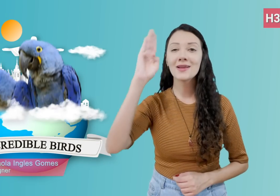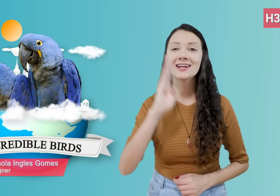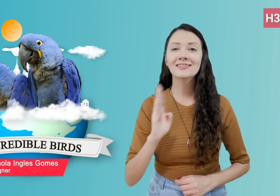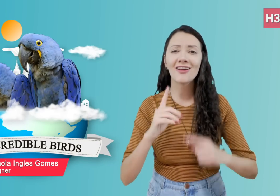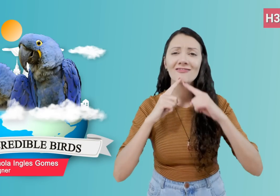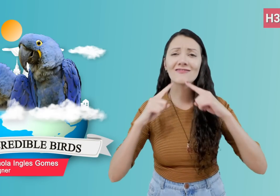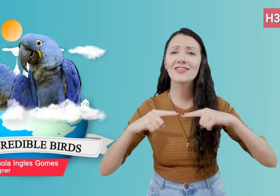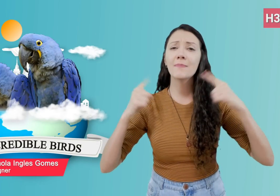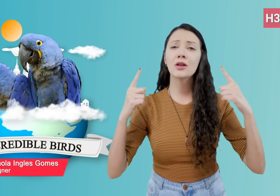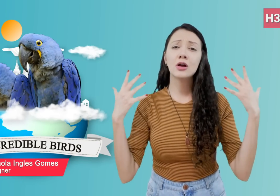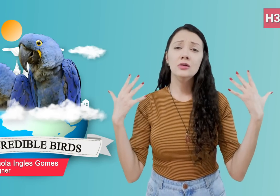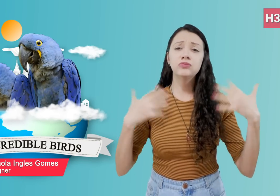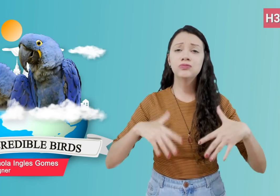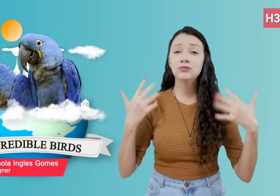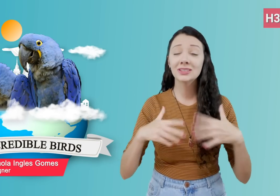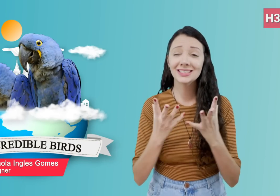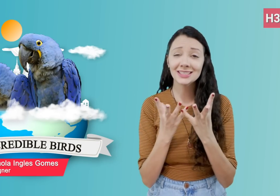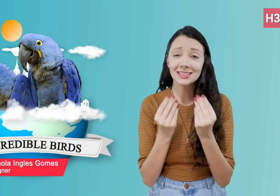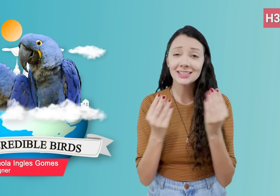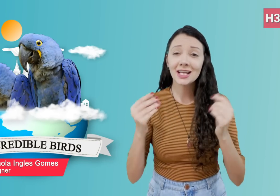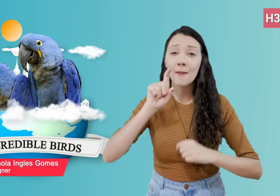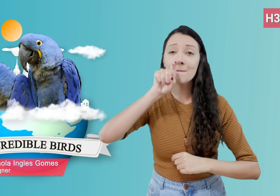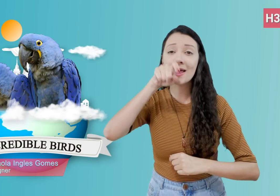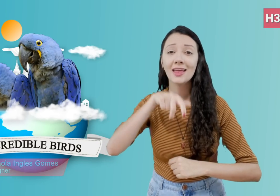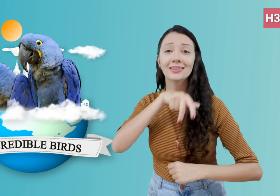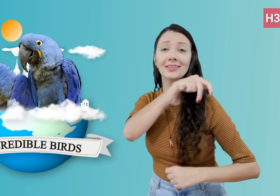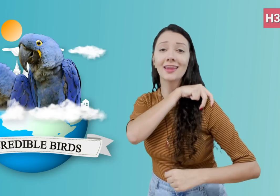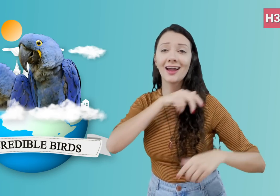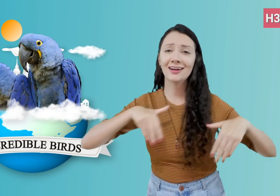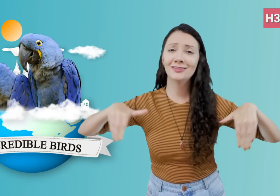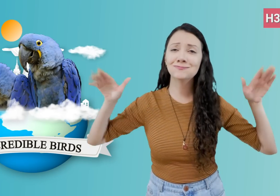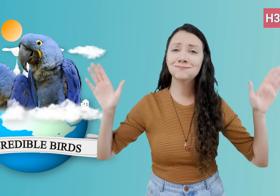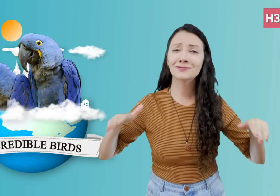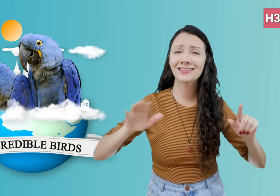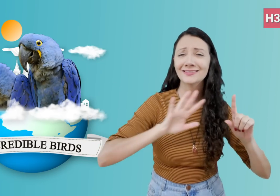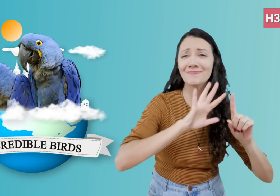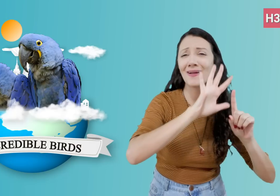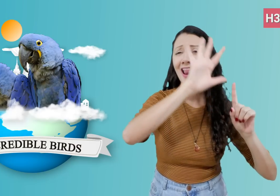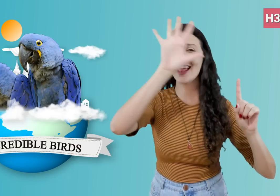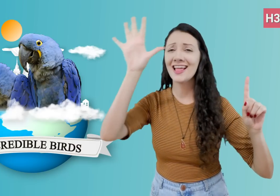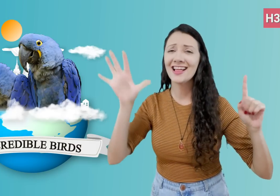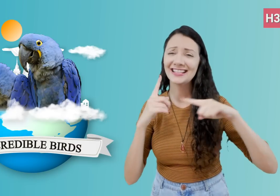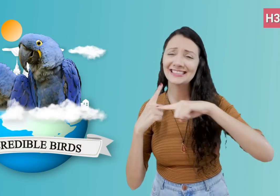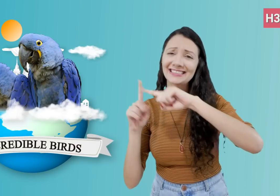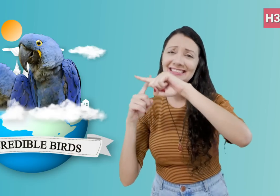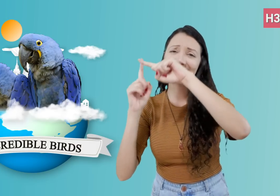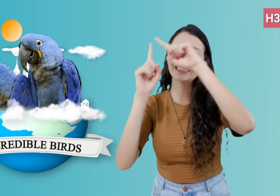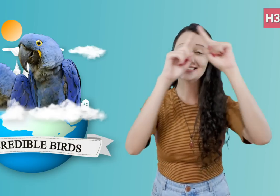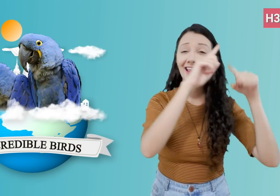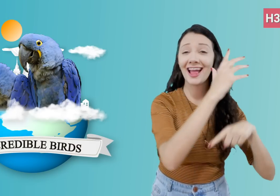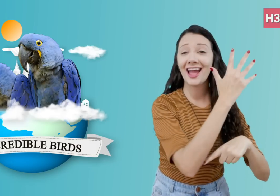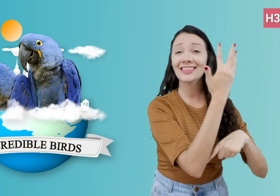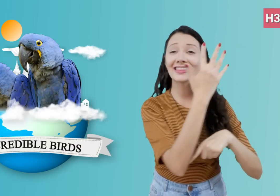Brazil has one of the richest bird diversities in the world because of the country’s